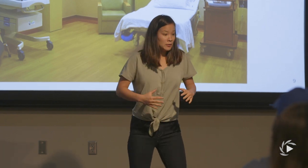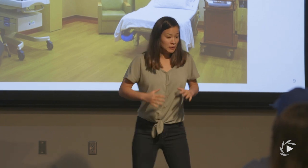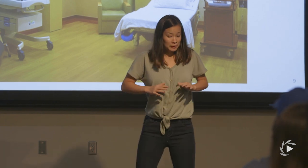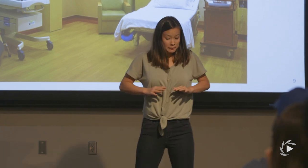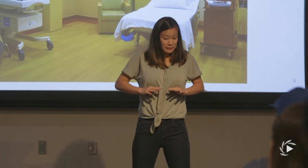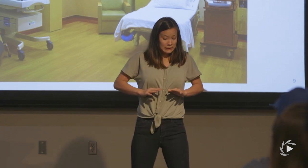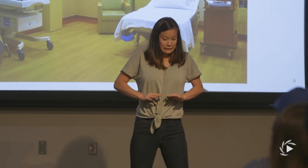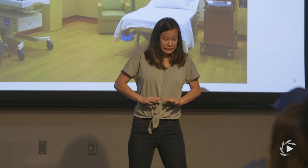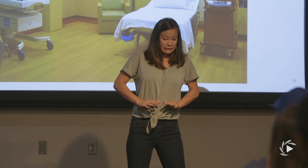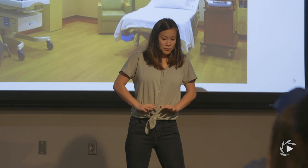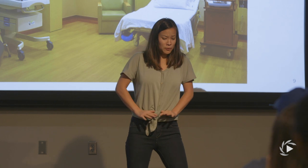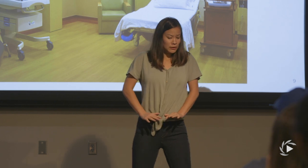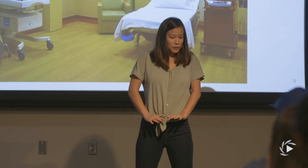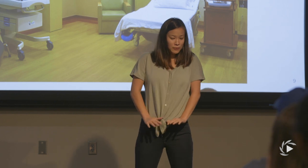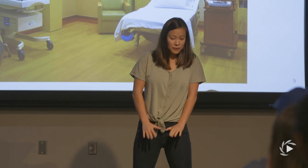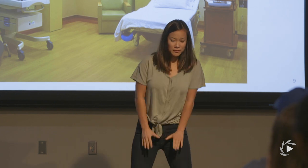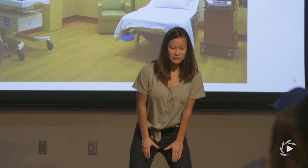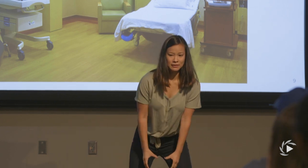(audience chuckles)